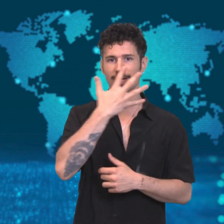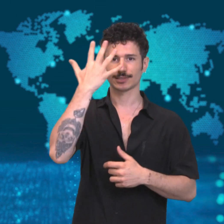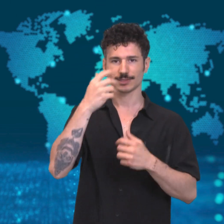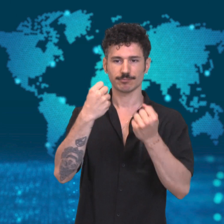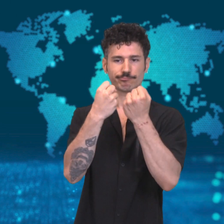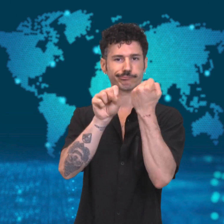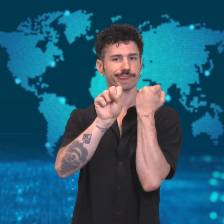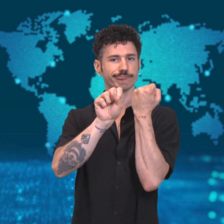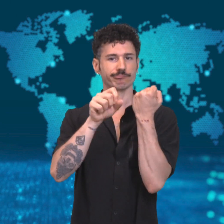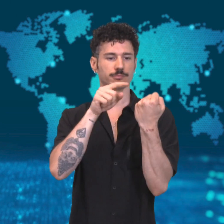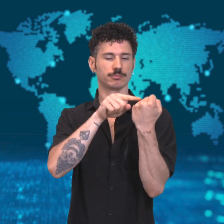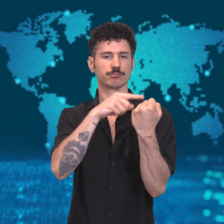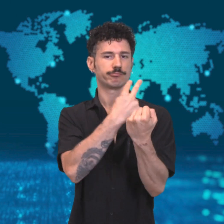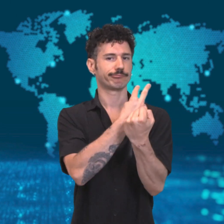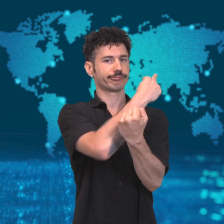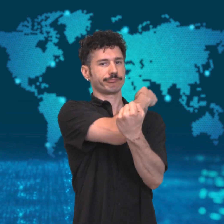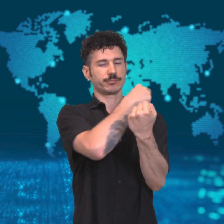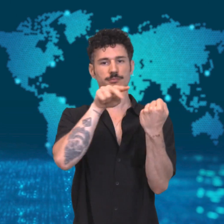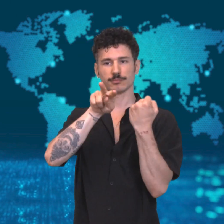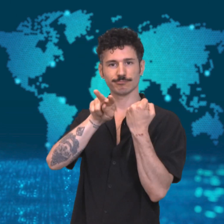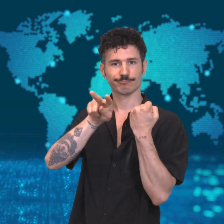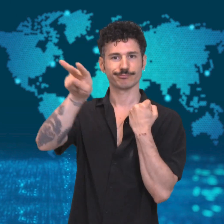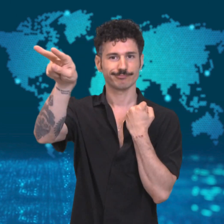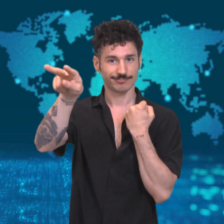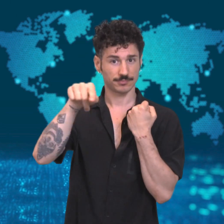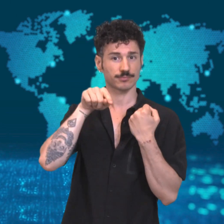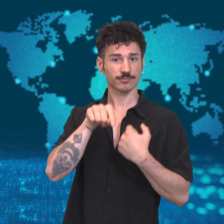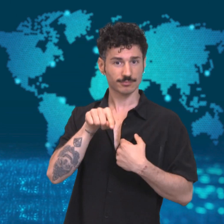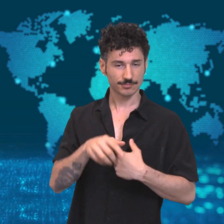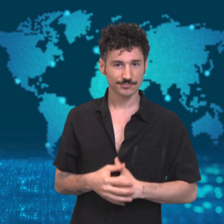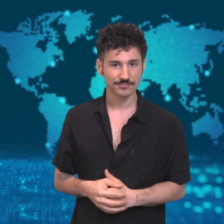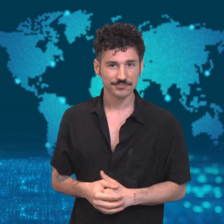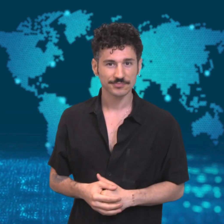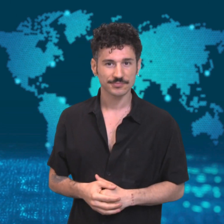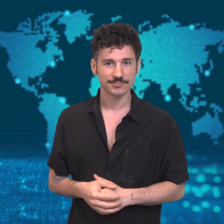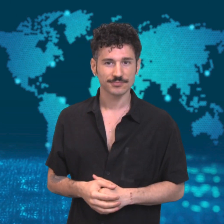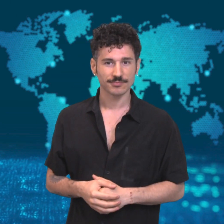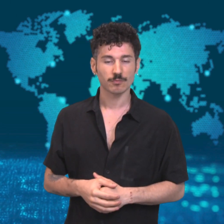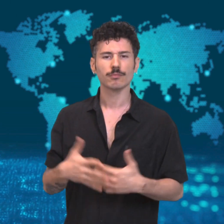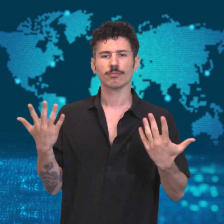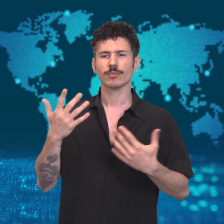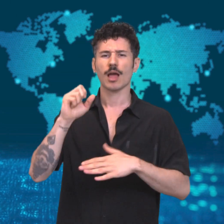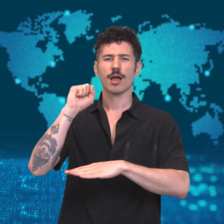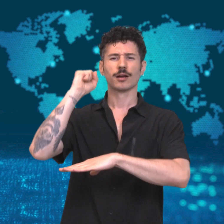one looking into the past and one looking into the